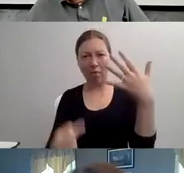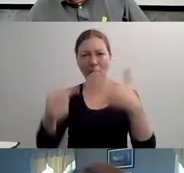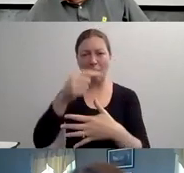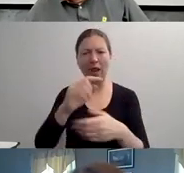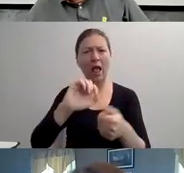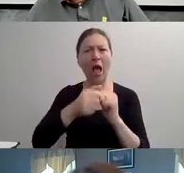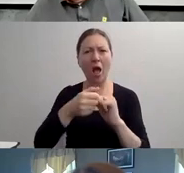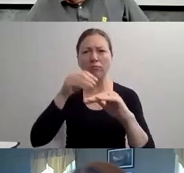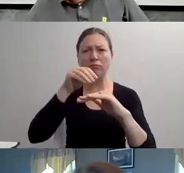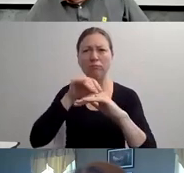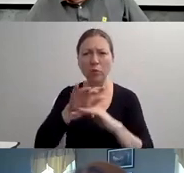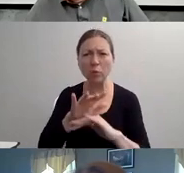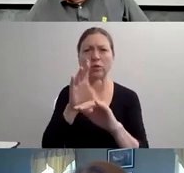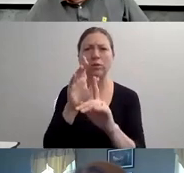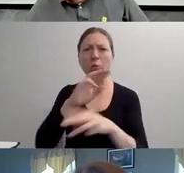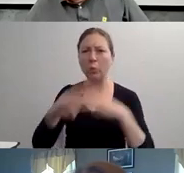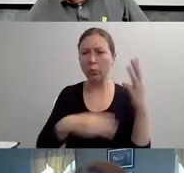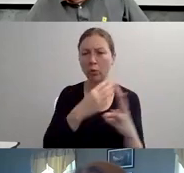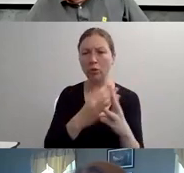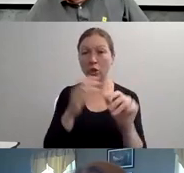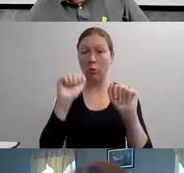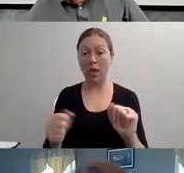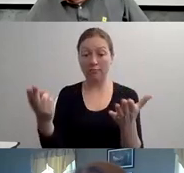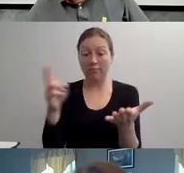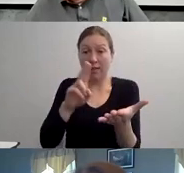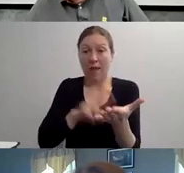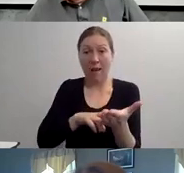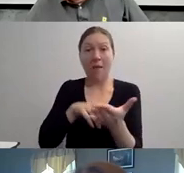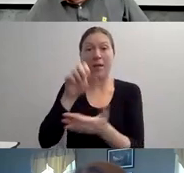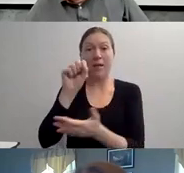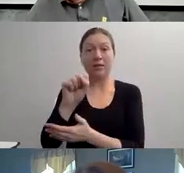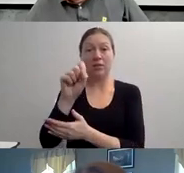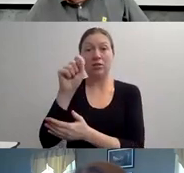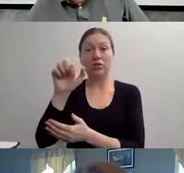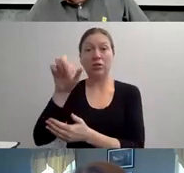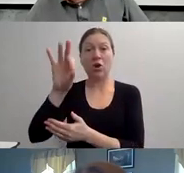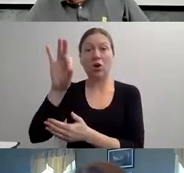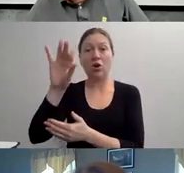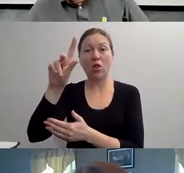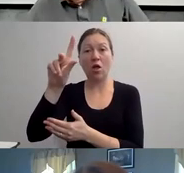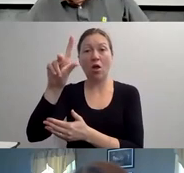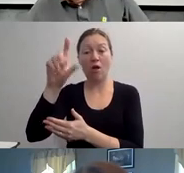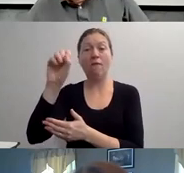STEVE BECAME QUADRIPLEGIC DUE TO A MOTORCYCLE ACCIDENT WHEN HE WAS 20 YEARS OLD.